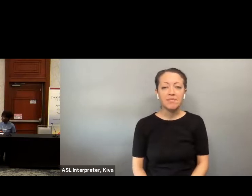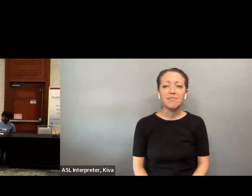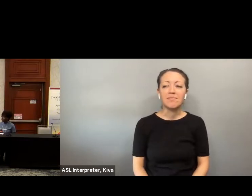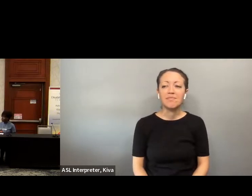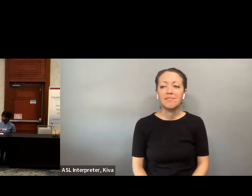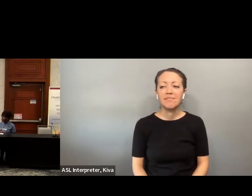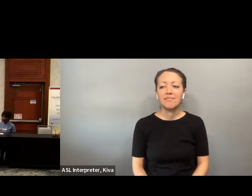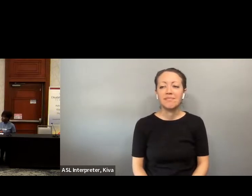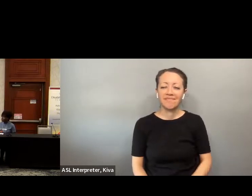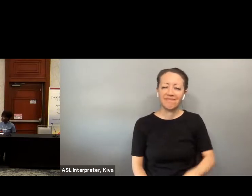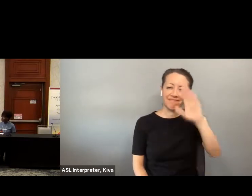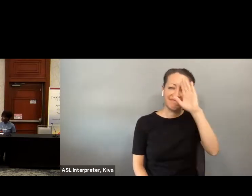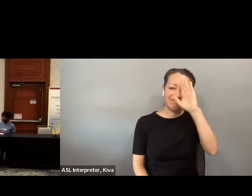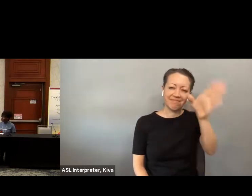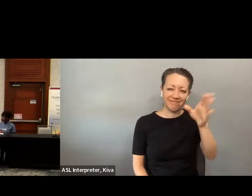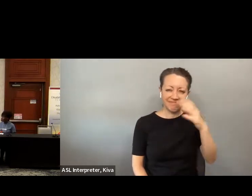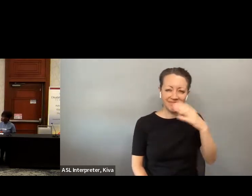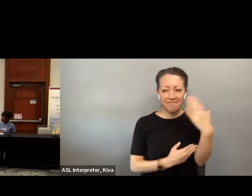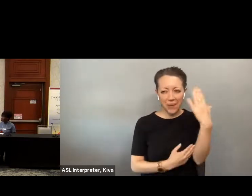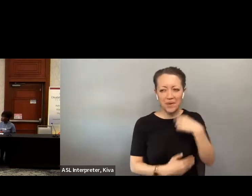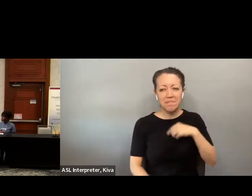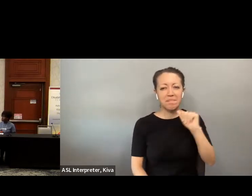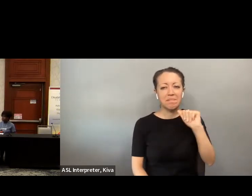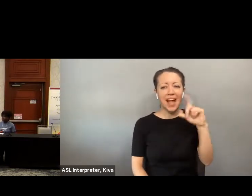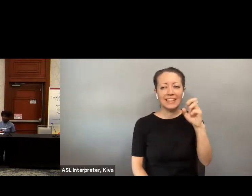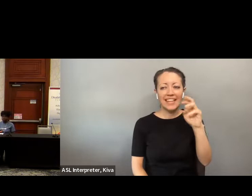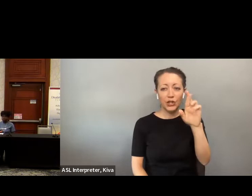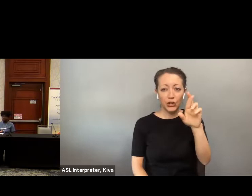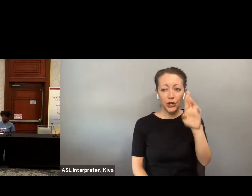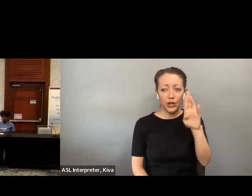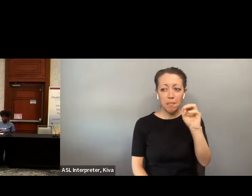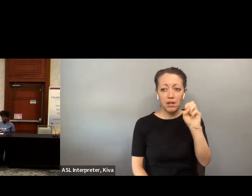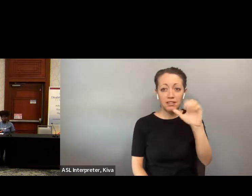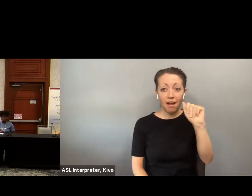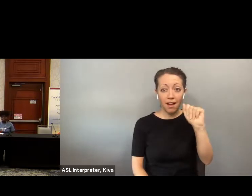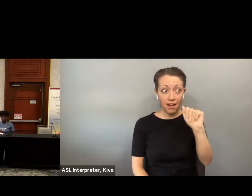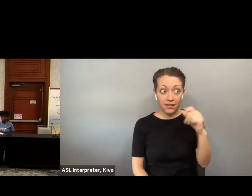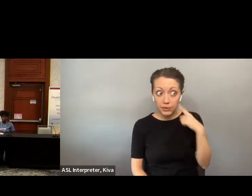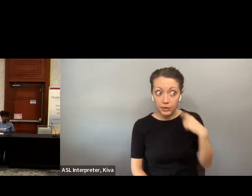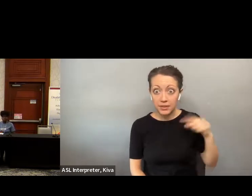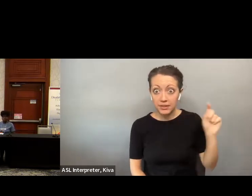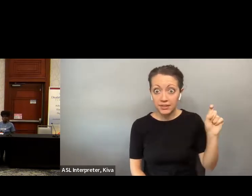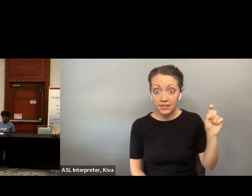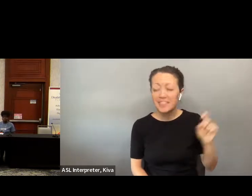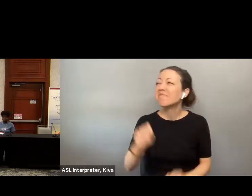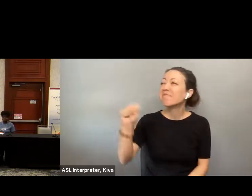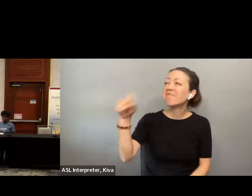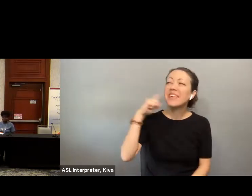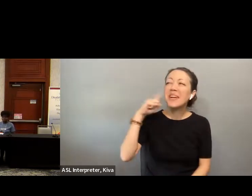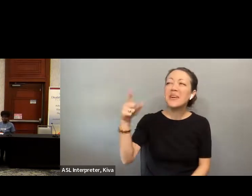Good morning, everyone. This is Alexander Moscow. Could someone confirm that they can hear me